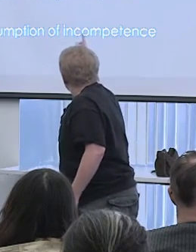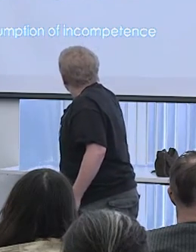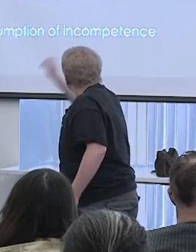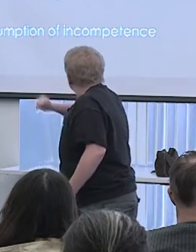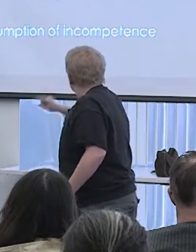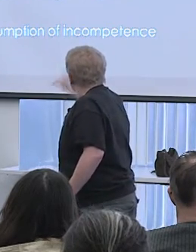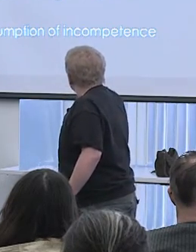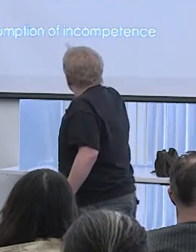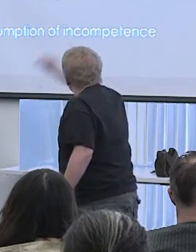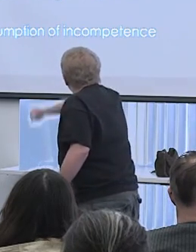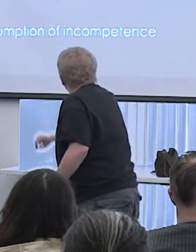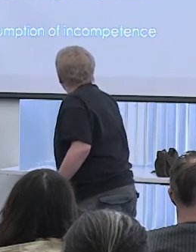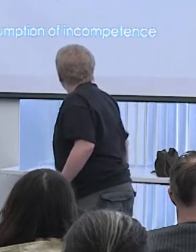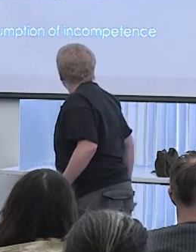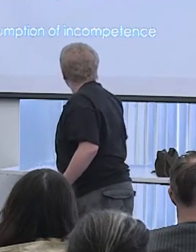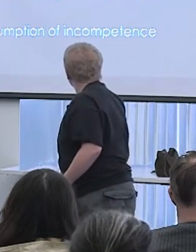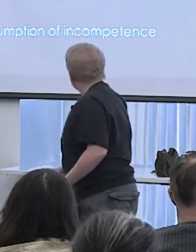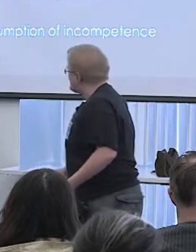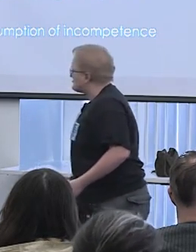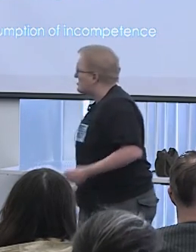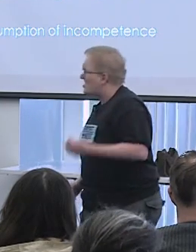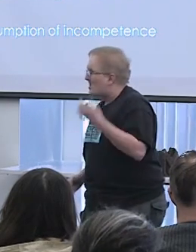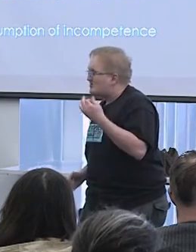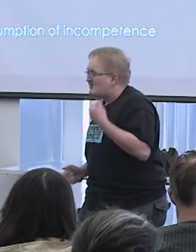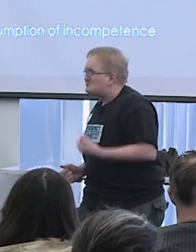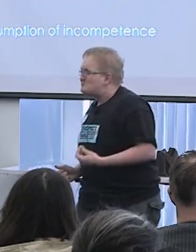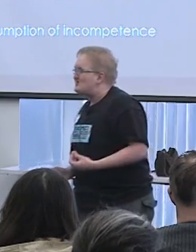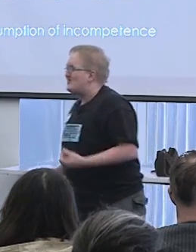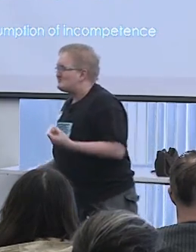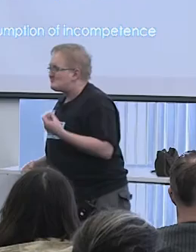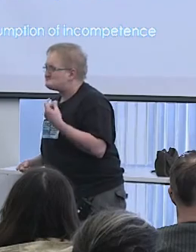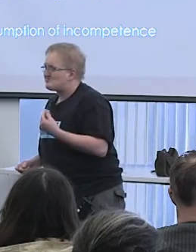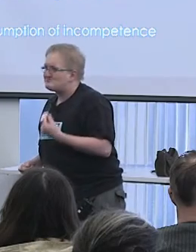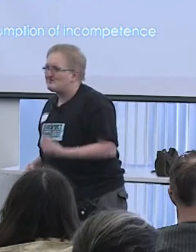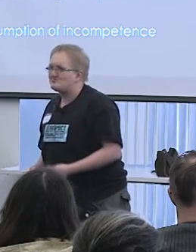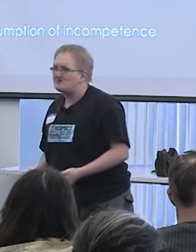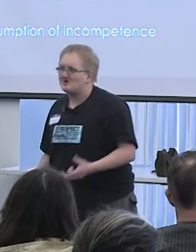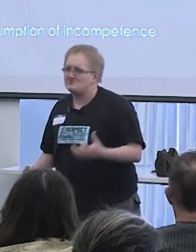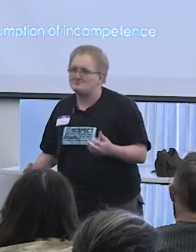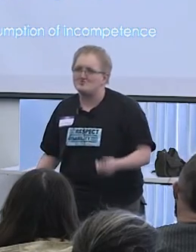I'm gonna skip, I'm gonna reverse it here. Another thing, and this justifies a lot of the more